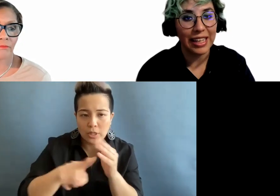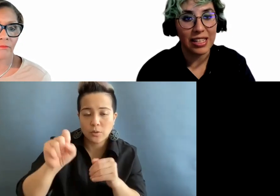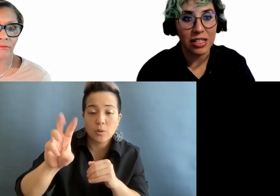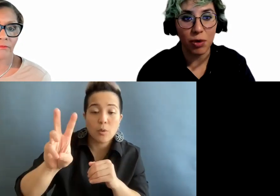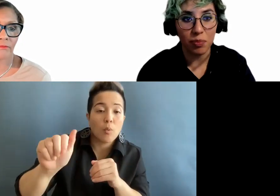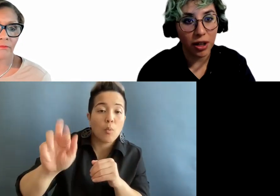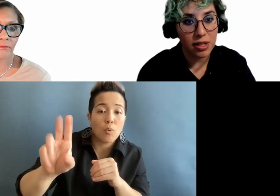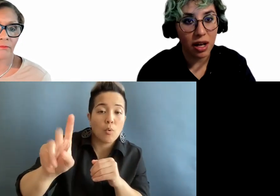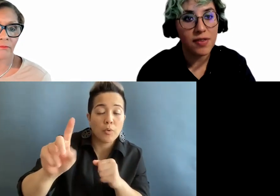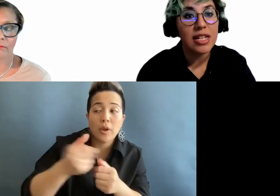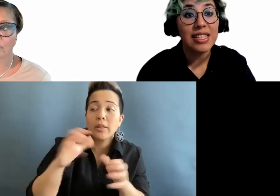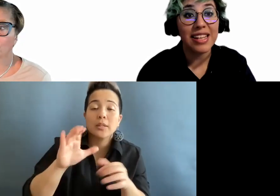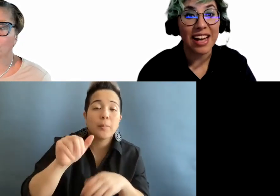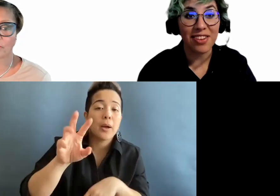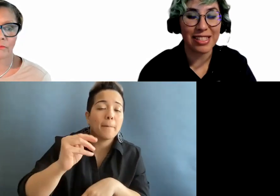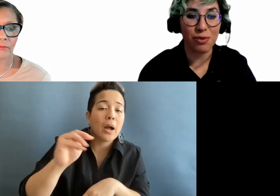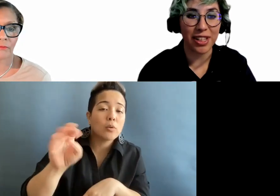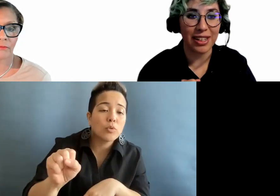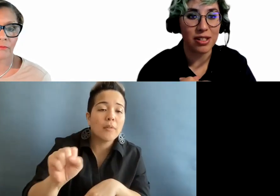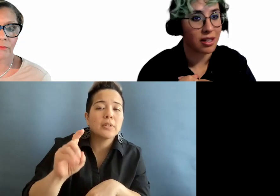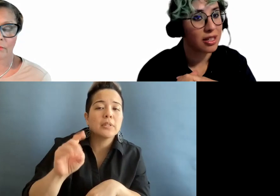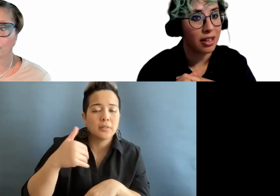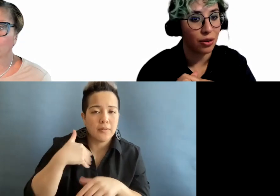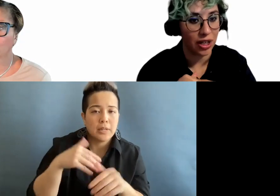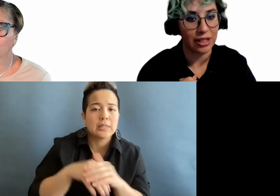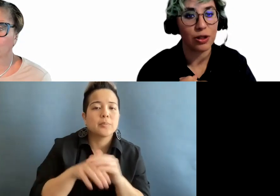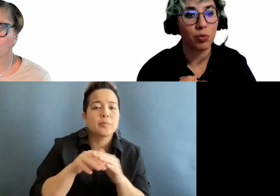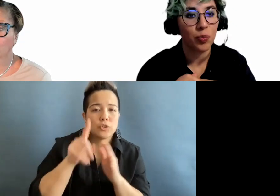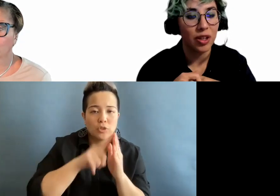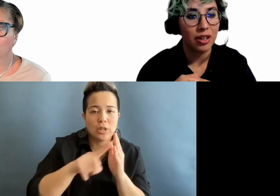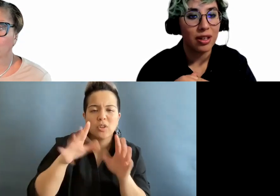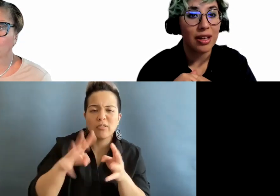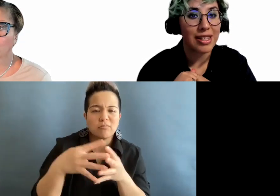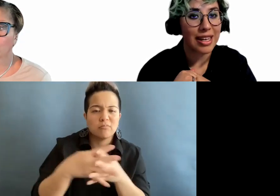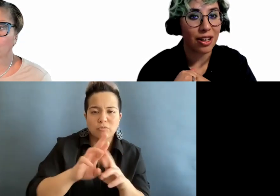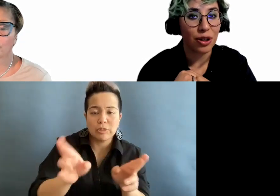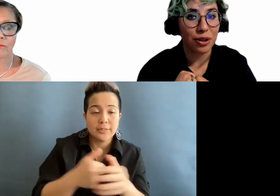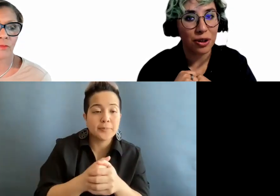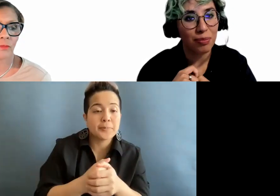that is Word, done by Microsoft does have accessibility checks ingrained. It is a good